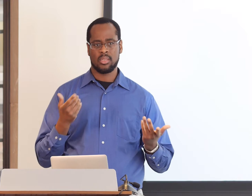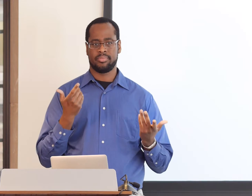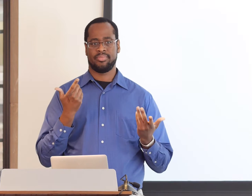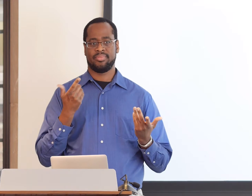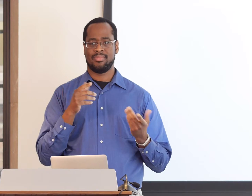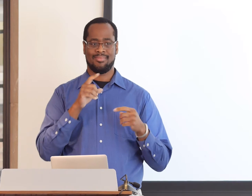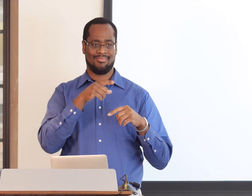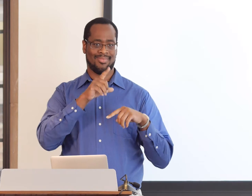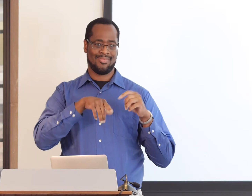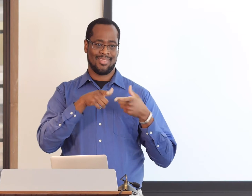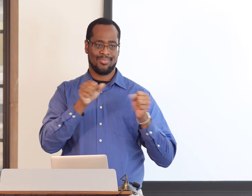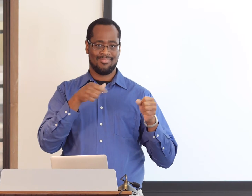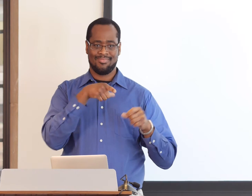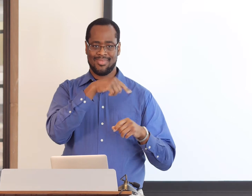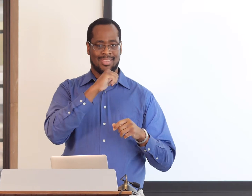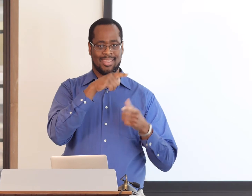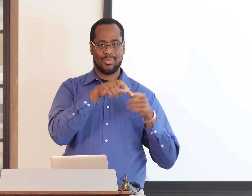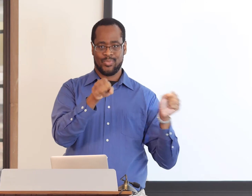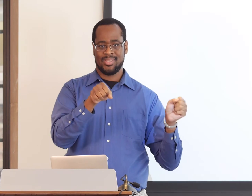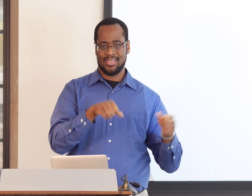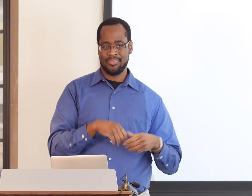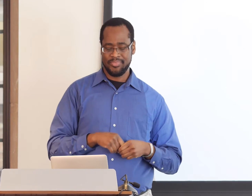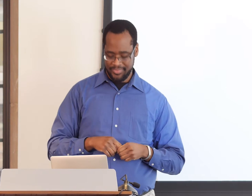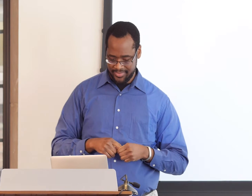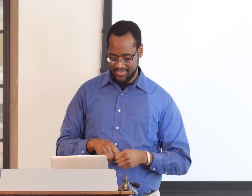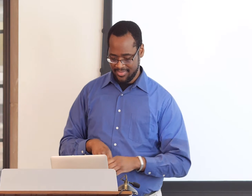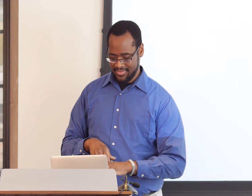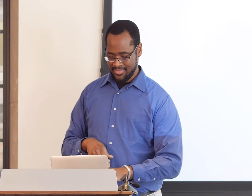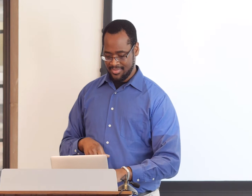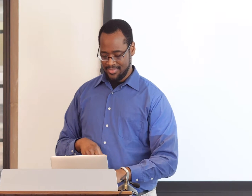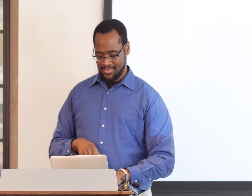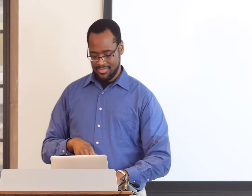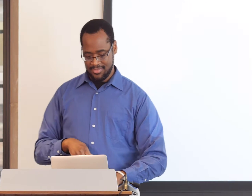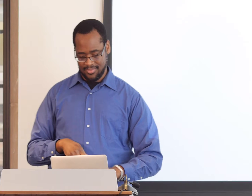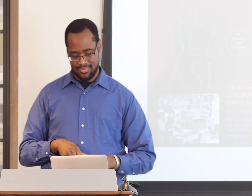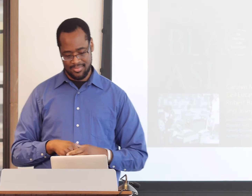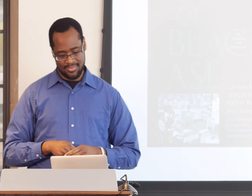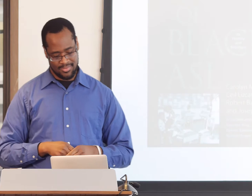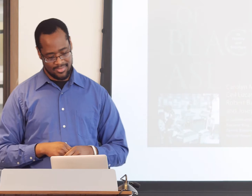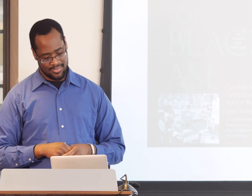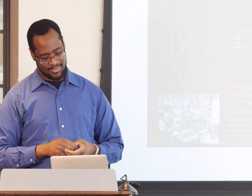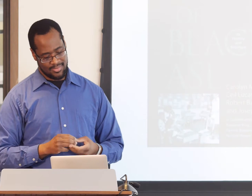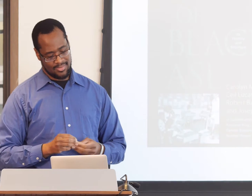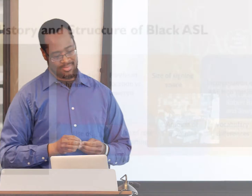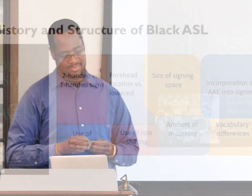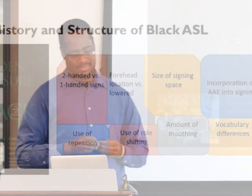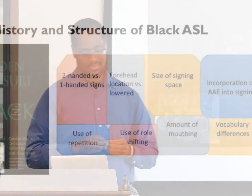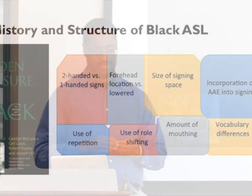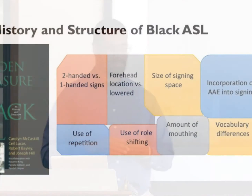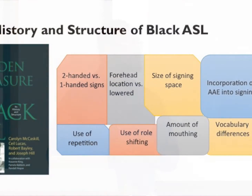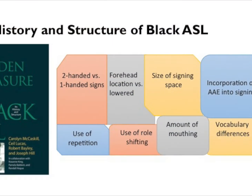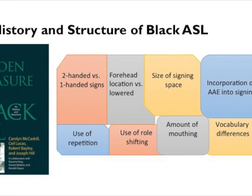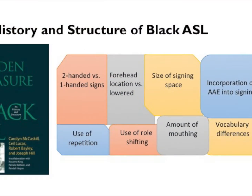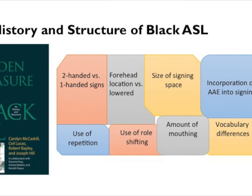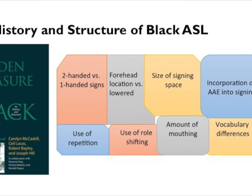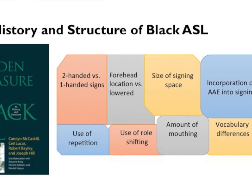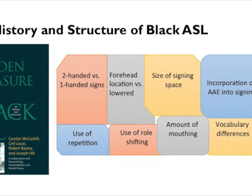A lot of people question why it looks different, what linguistically is different about it, so we went ahead